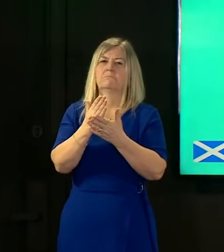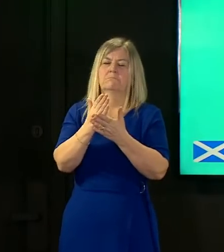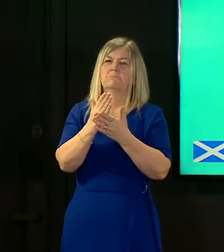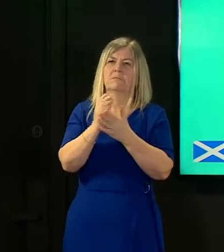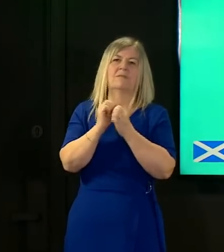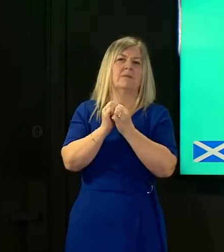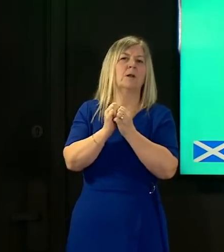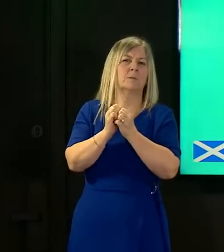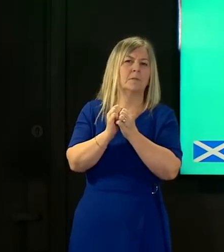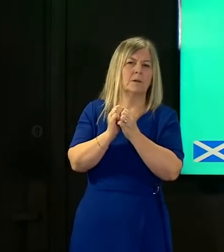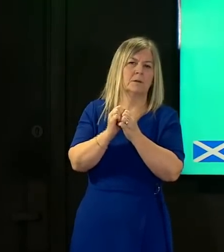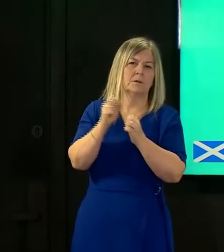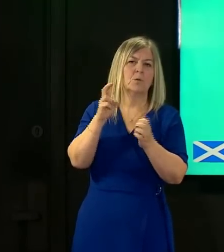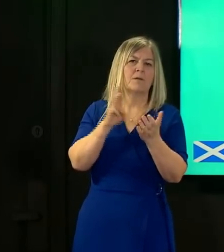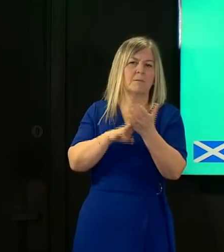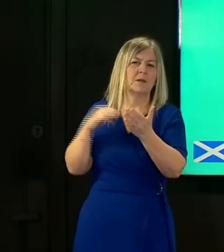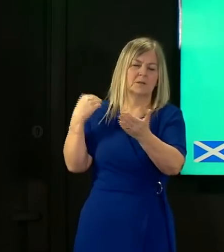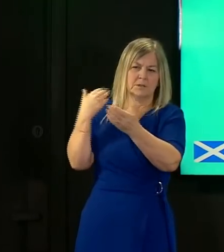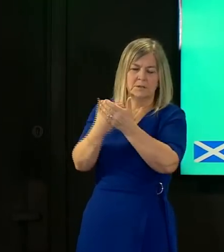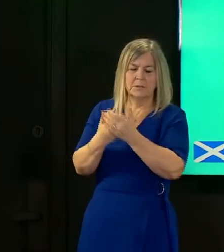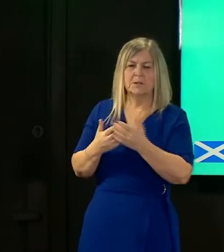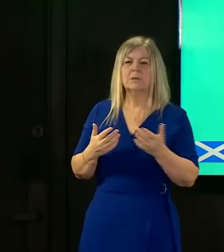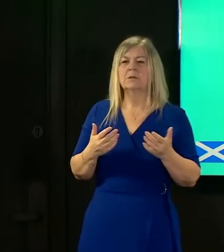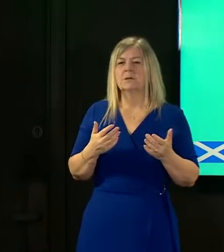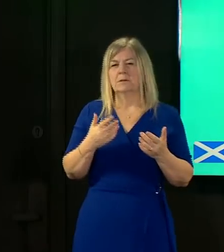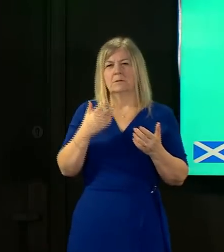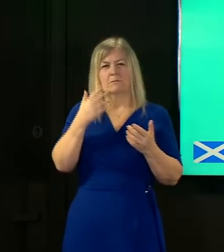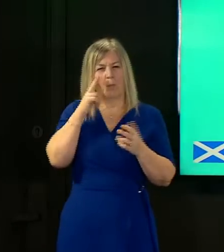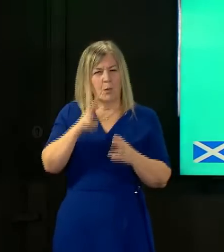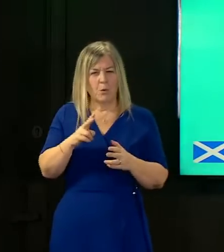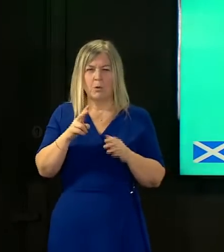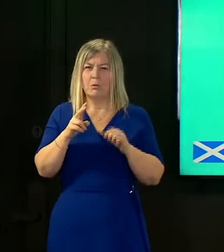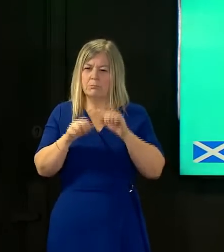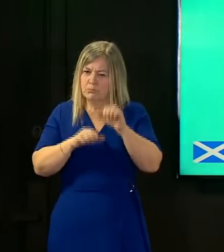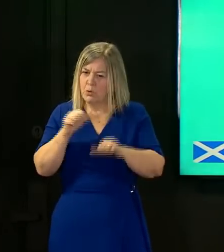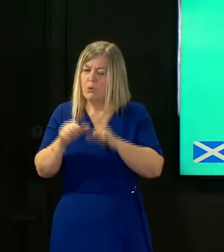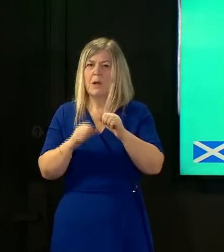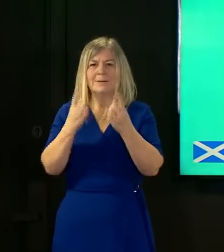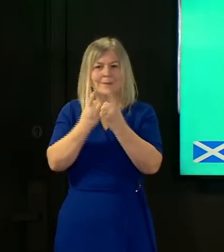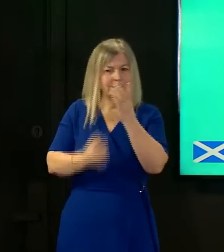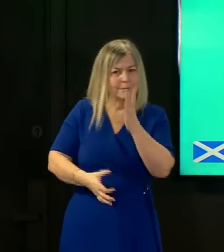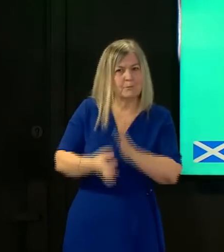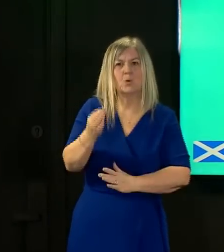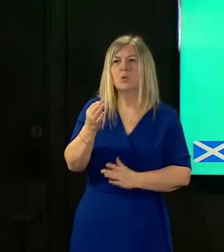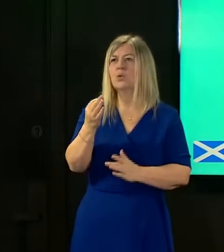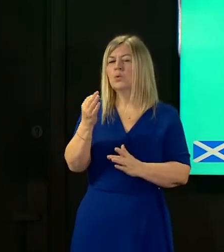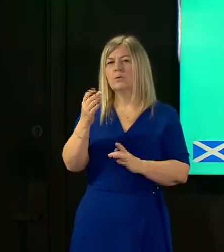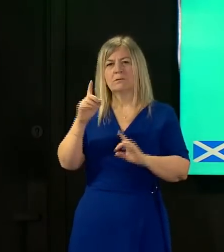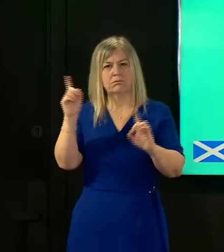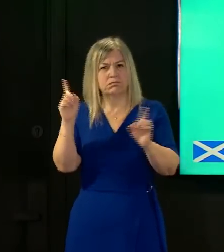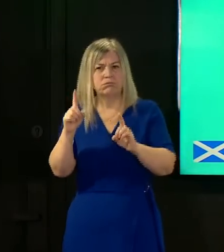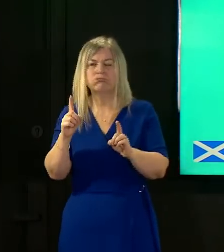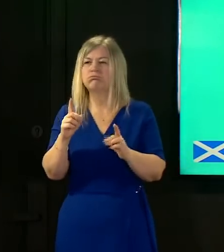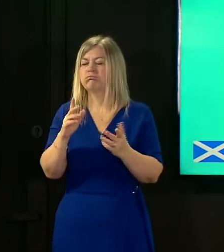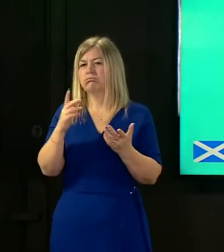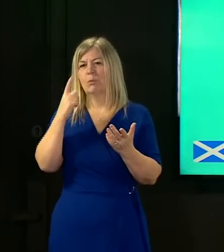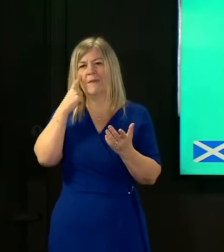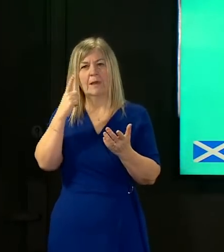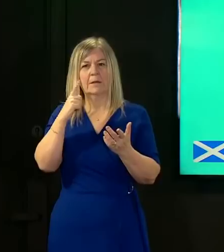huge assets in charting our progress particularly as we either consider applying restrictions or